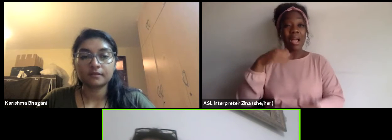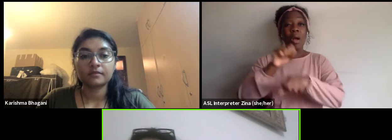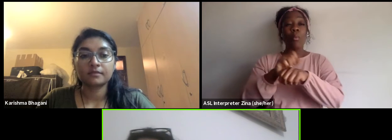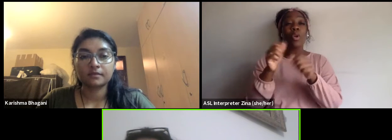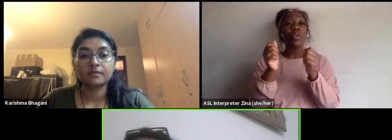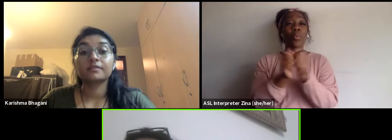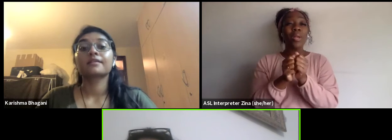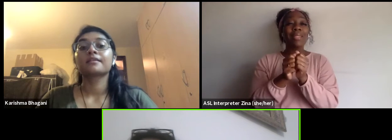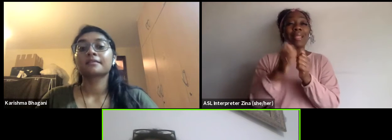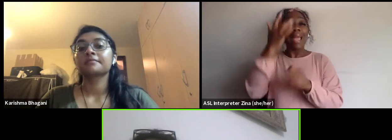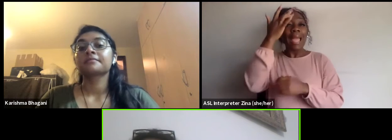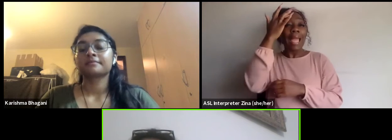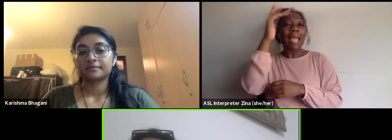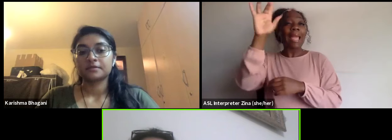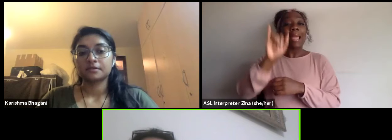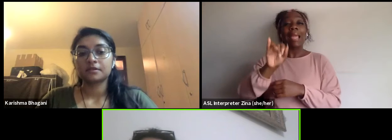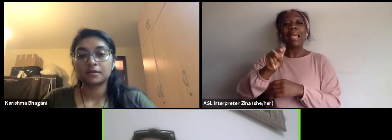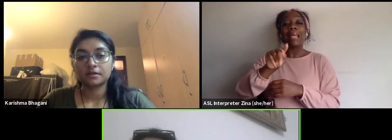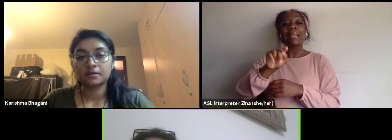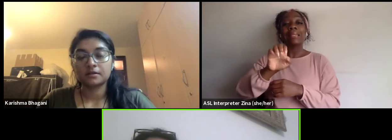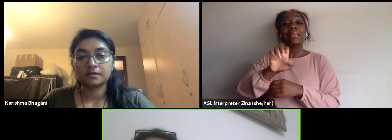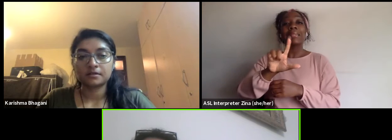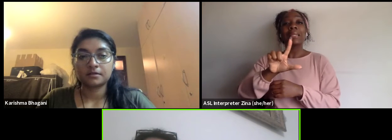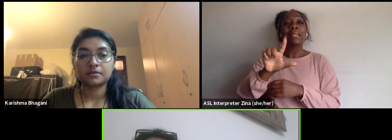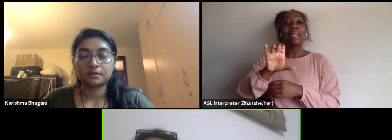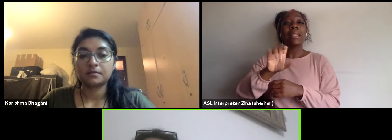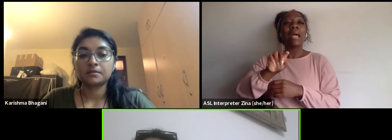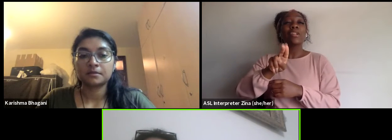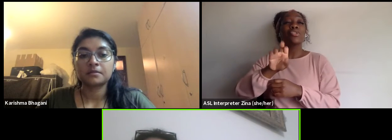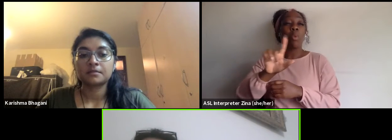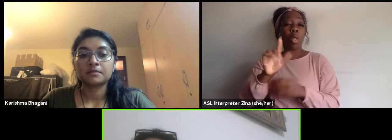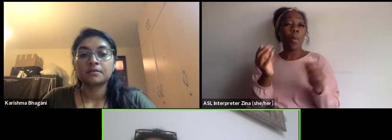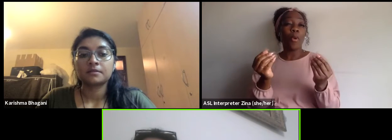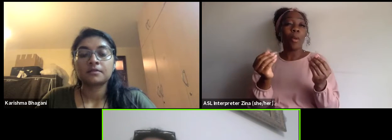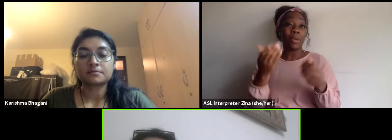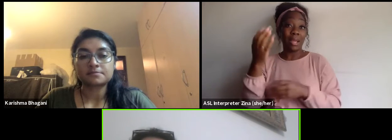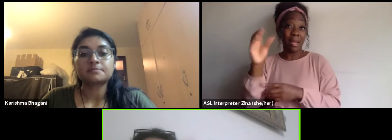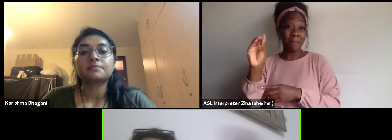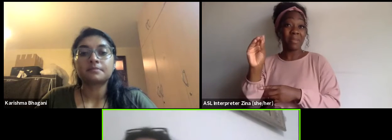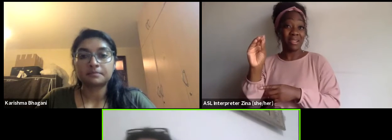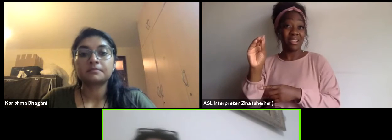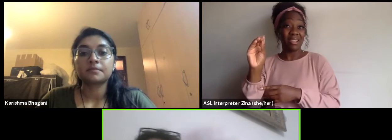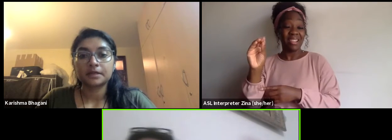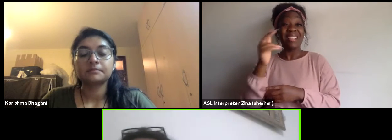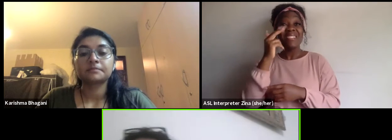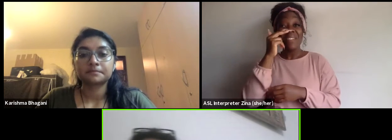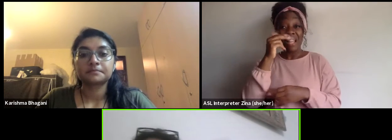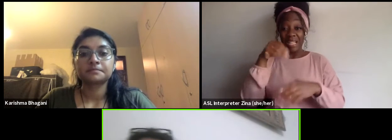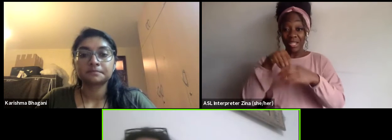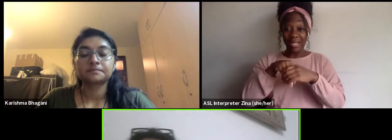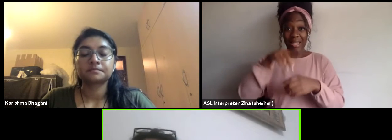As just a receptionist like in summertime I was just replacing everybody there that is taken holiday